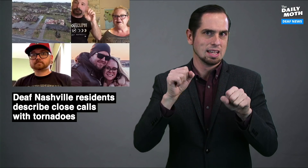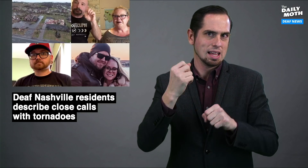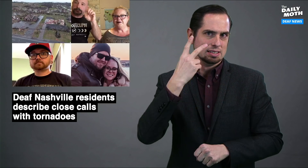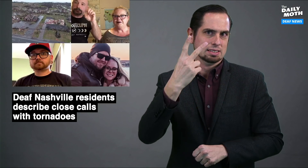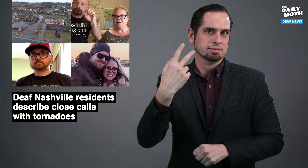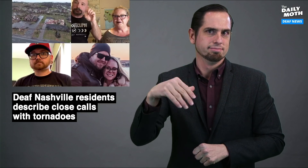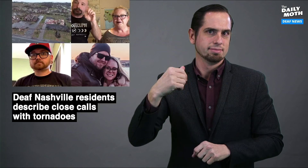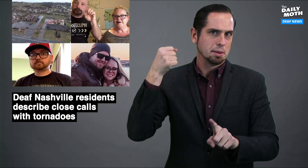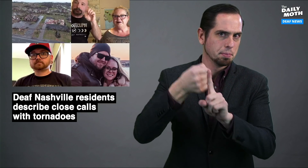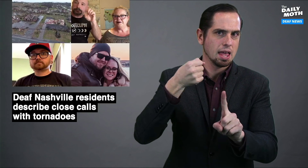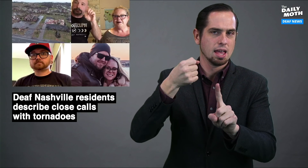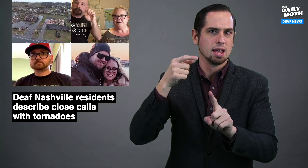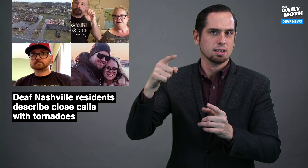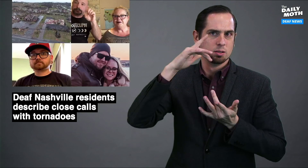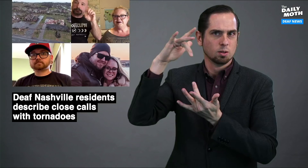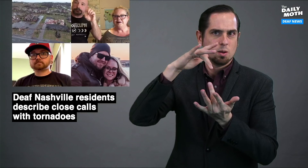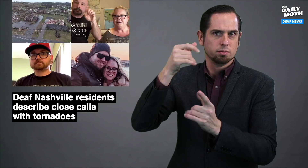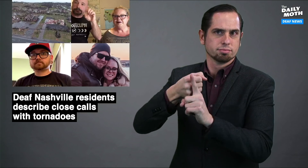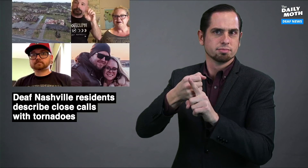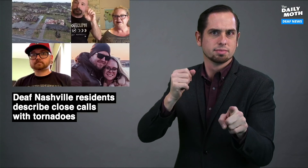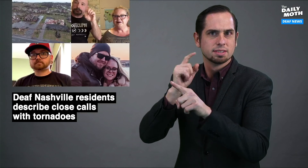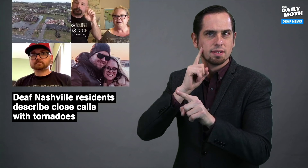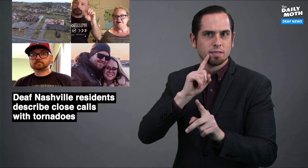We can see the impact that the tornadoes have on